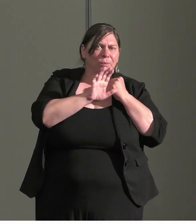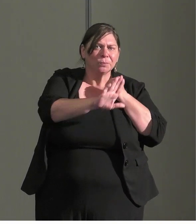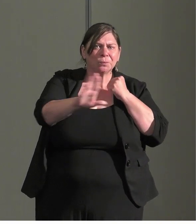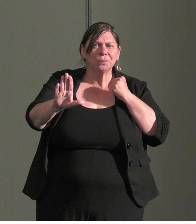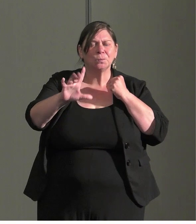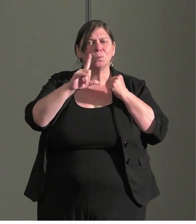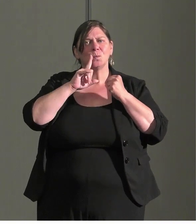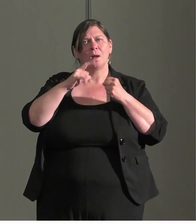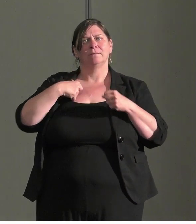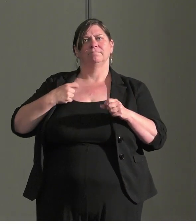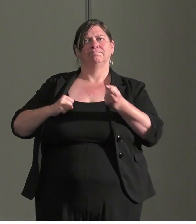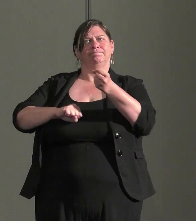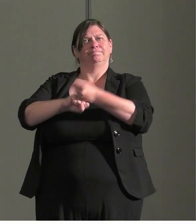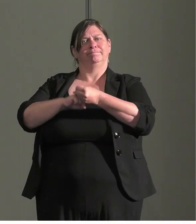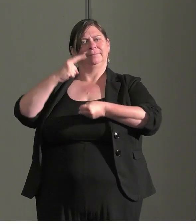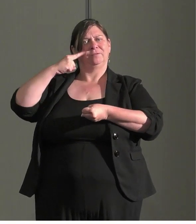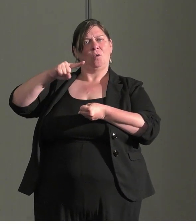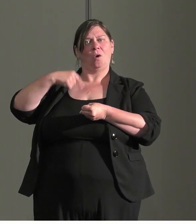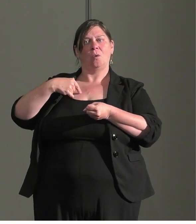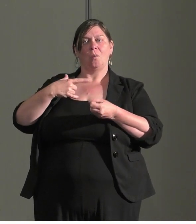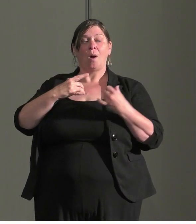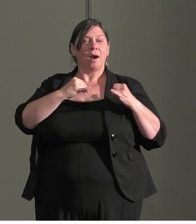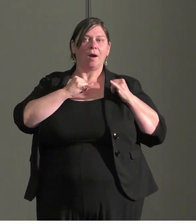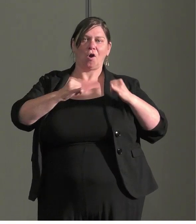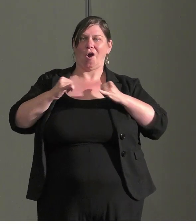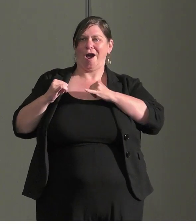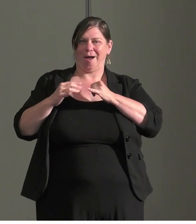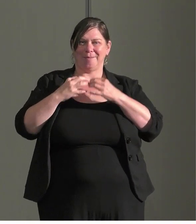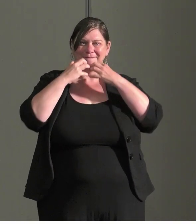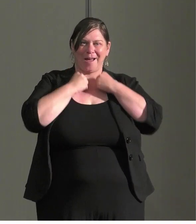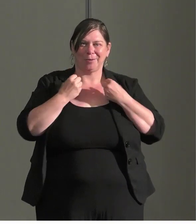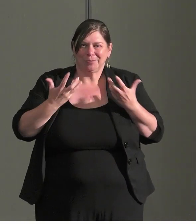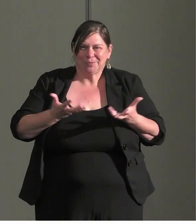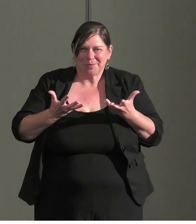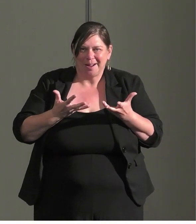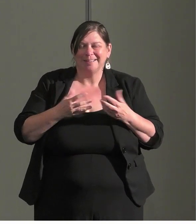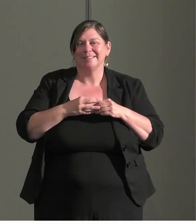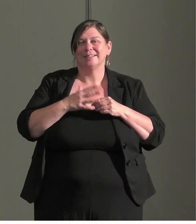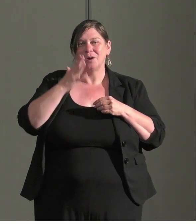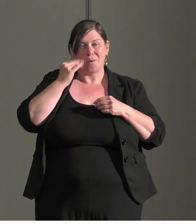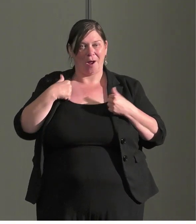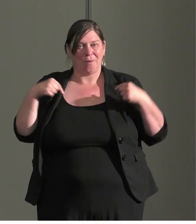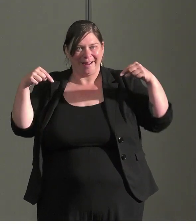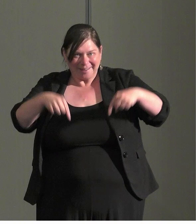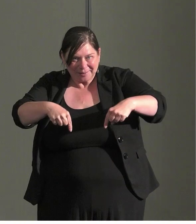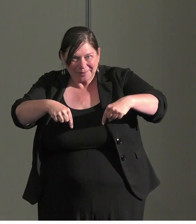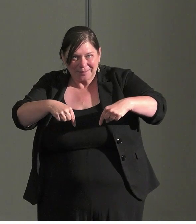stand for? What are the common values they are there that we want to put at the core of the share